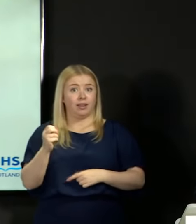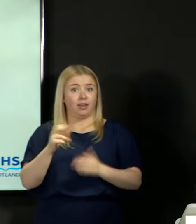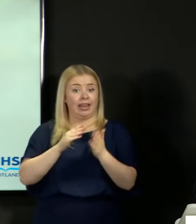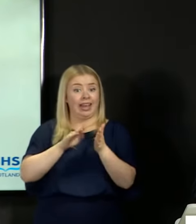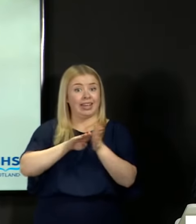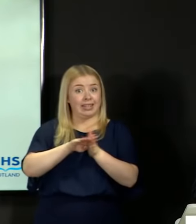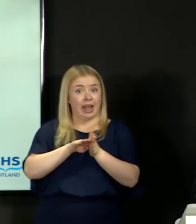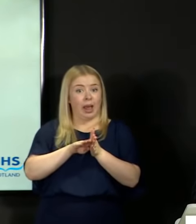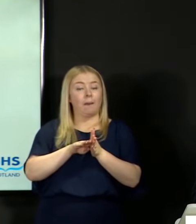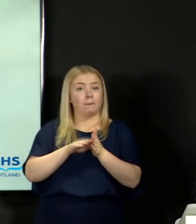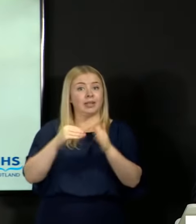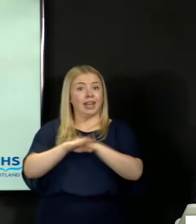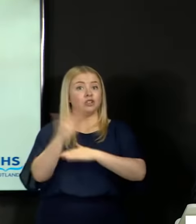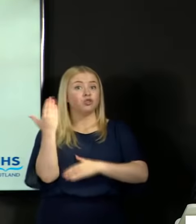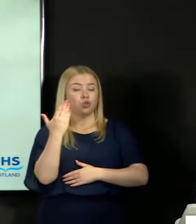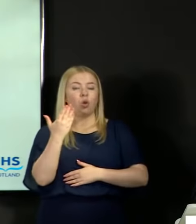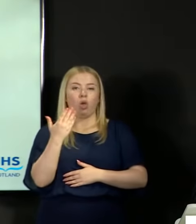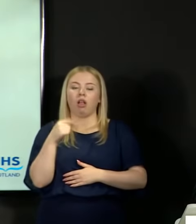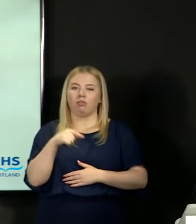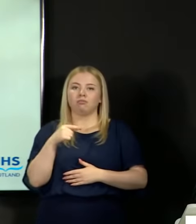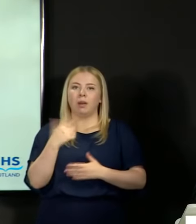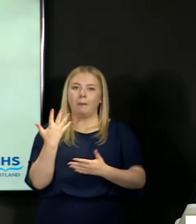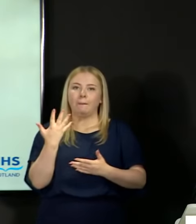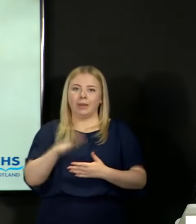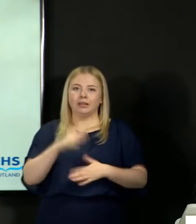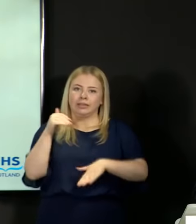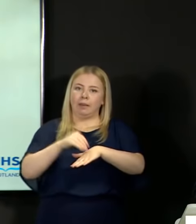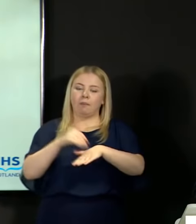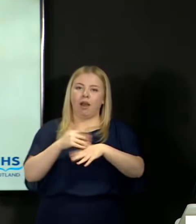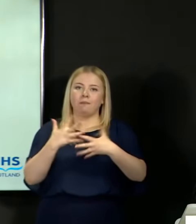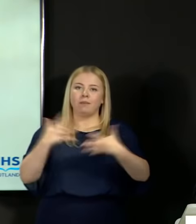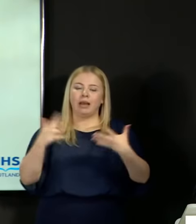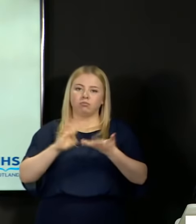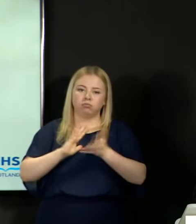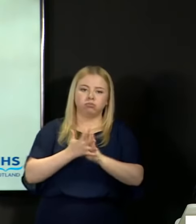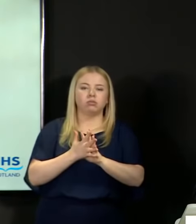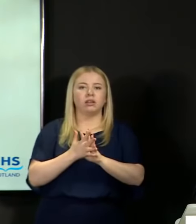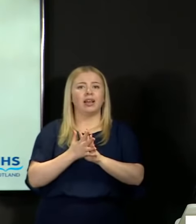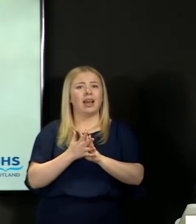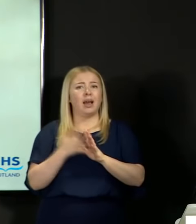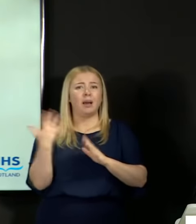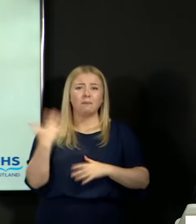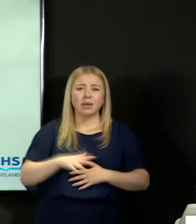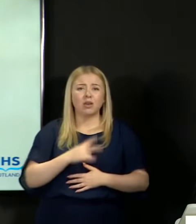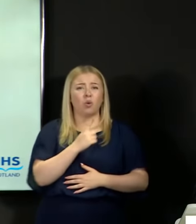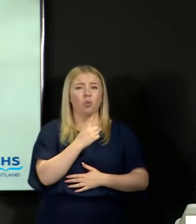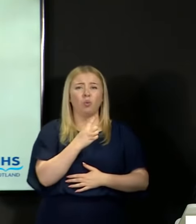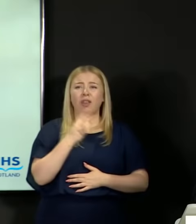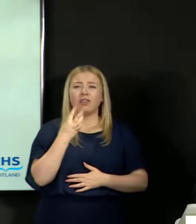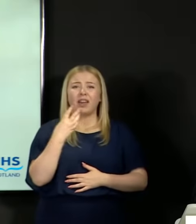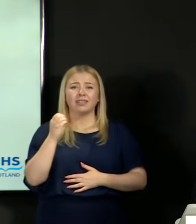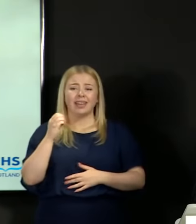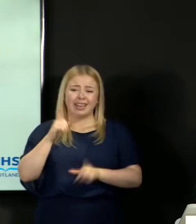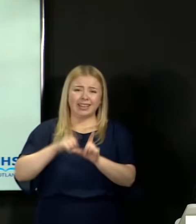There have been exams held every May or June without fail in Scotland for over 130 years but this year we took the difficult